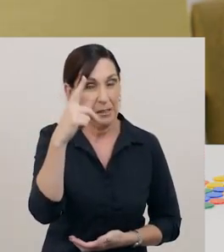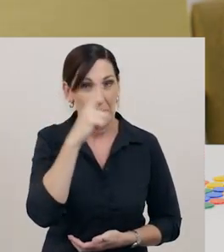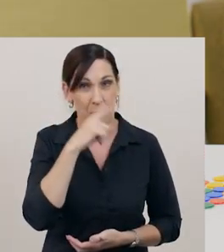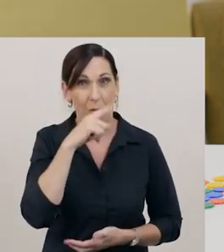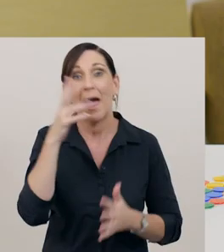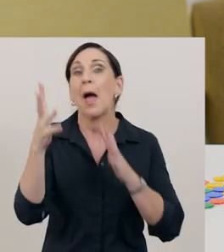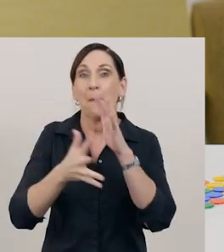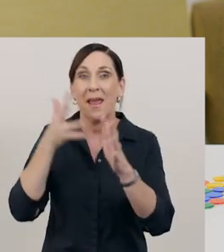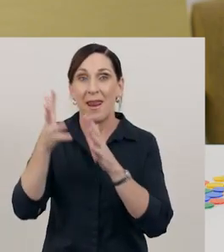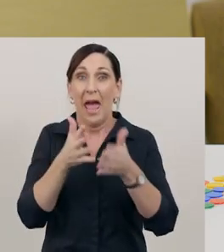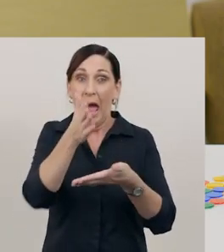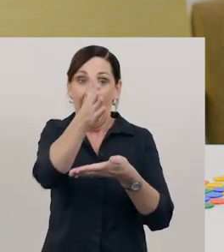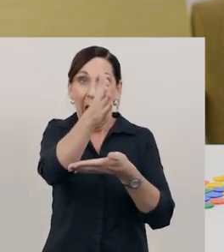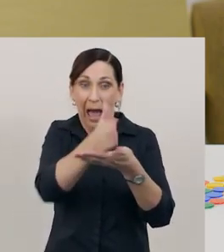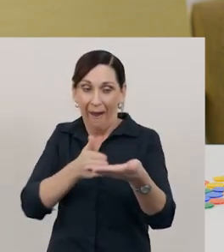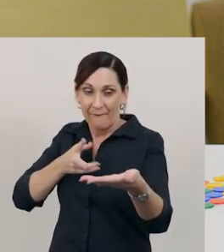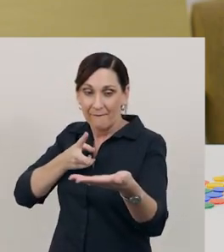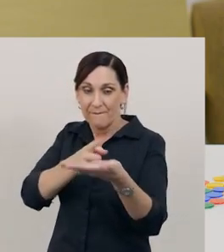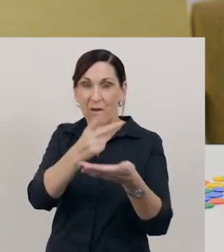So I will split the length in half.